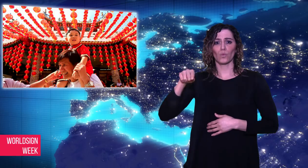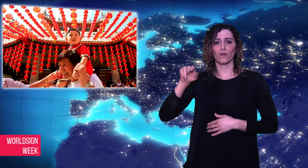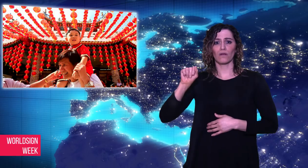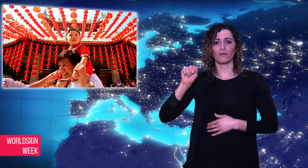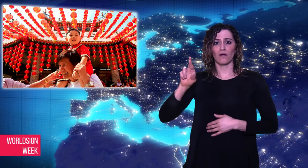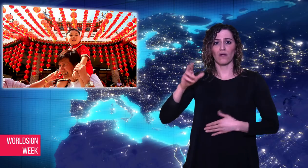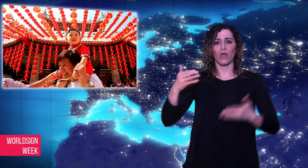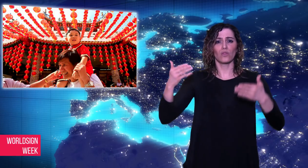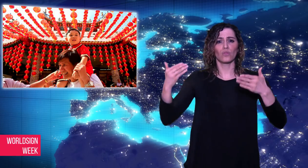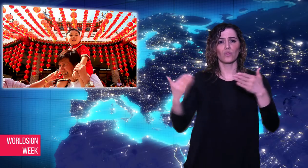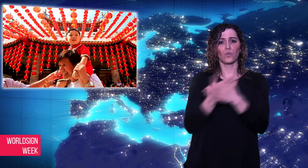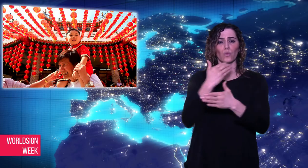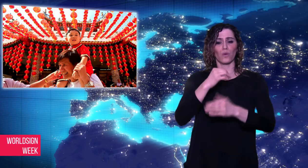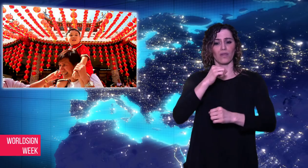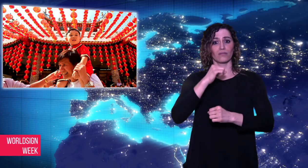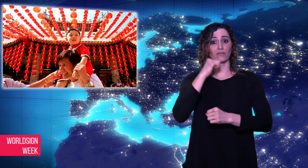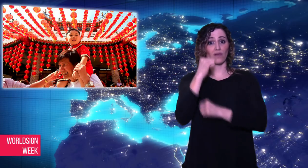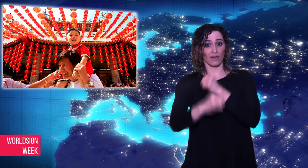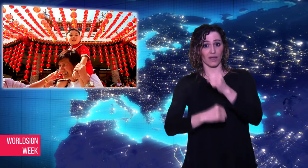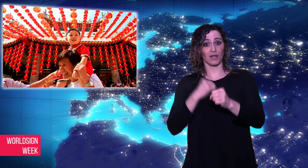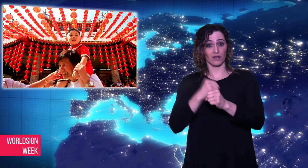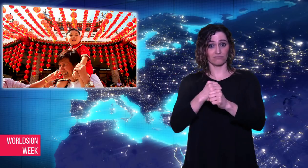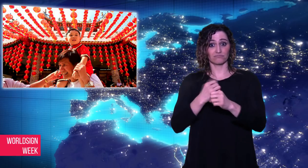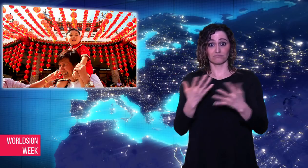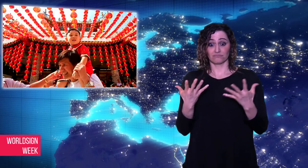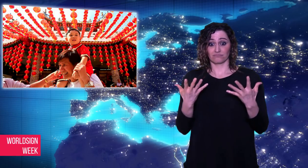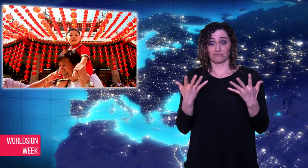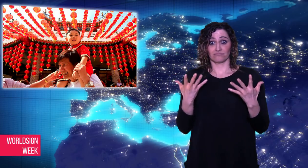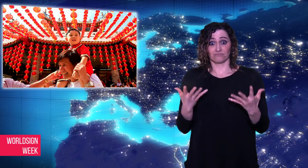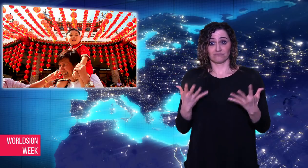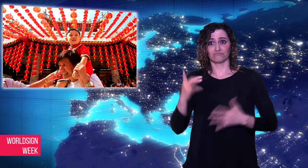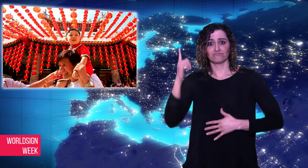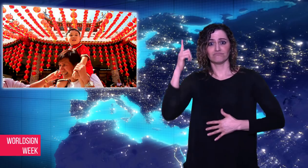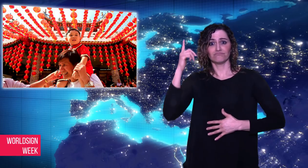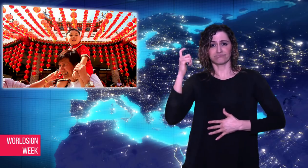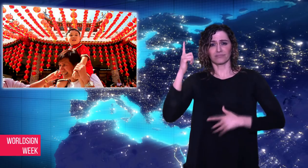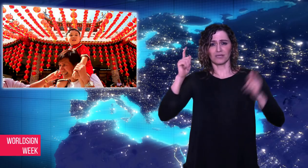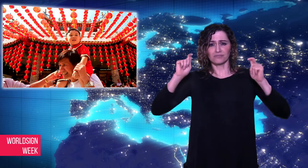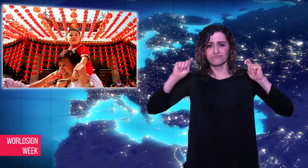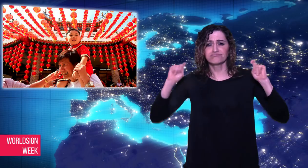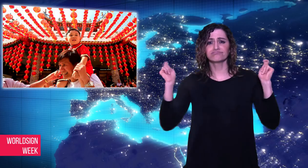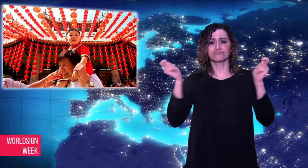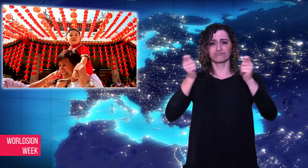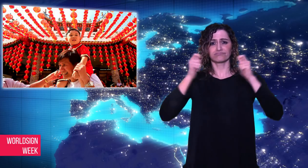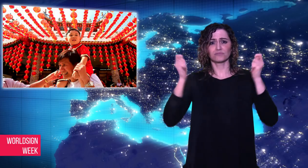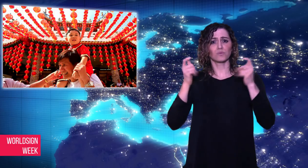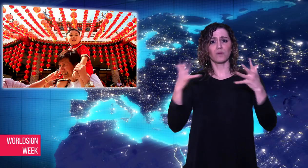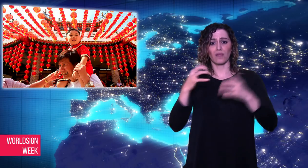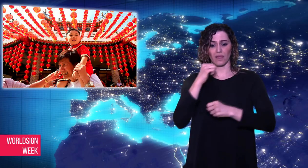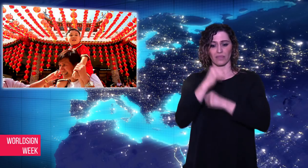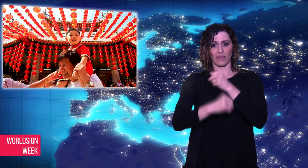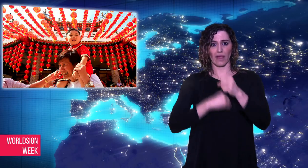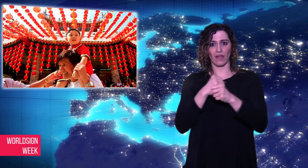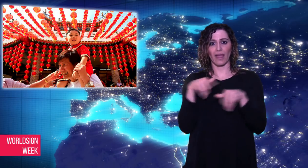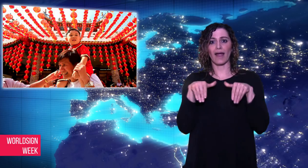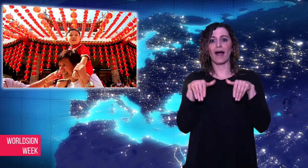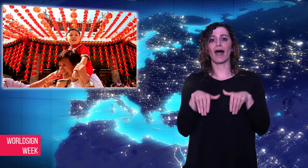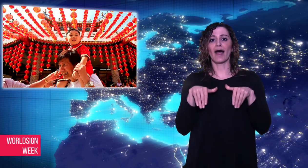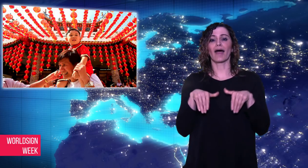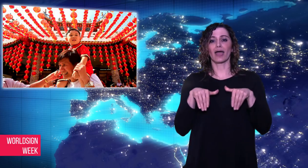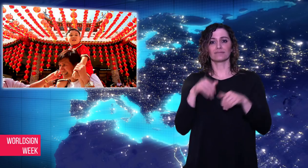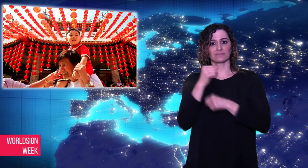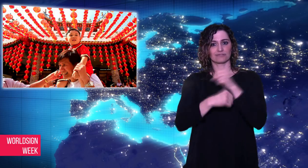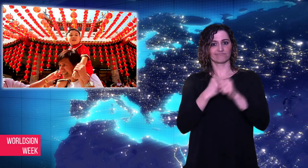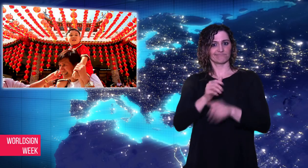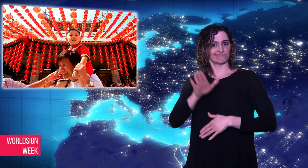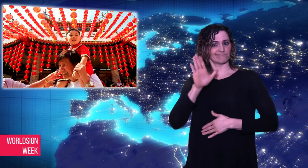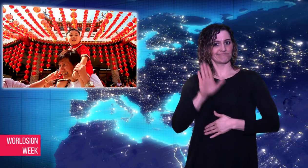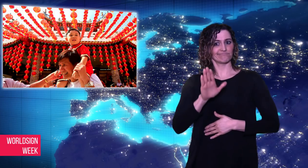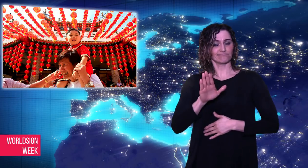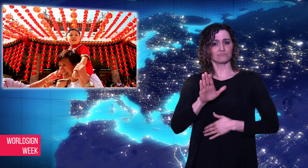Lunar New Year, it marked the year of Dog,